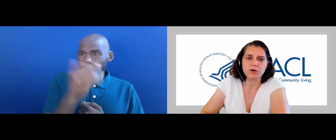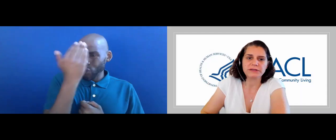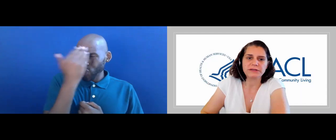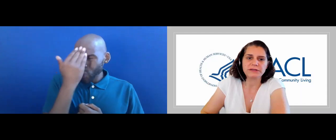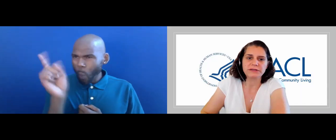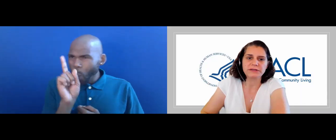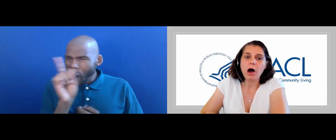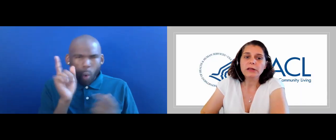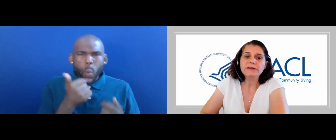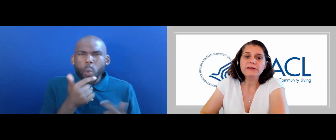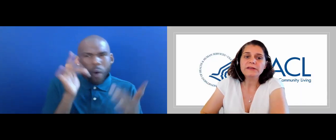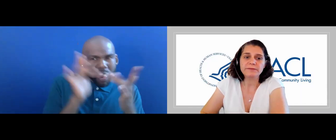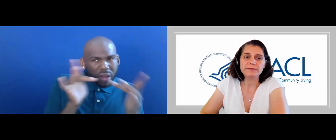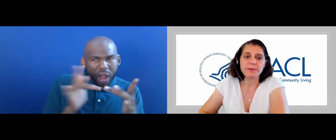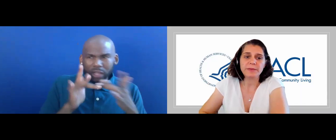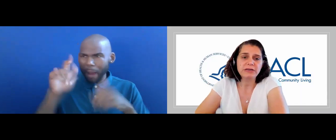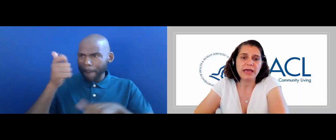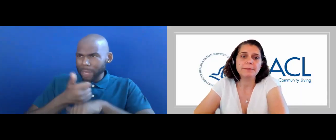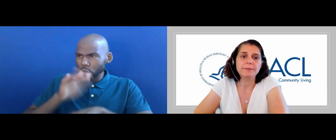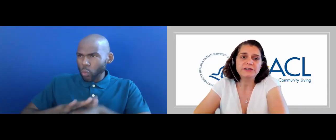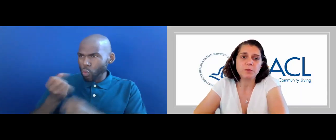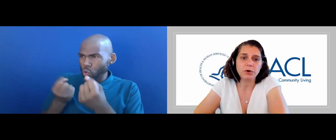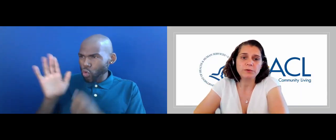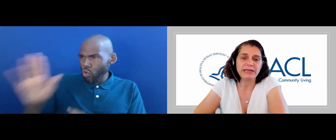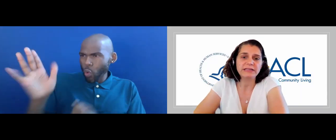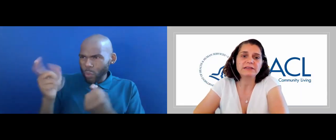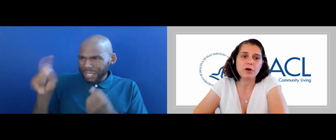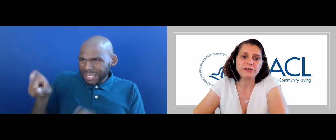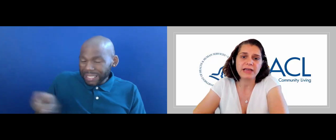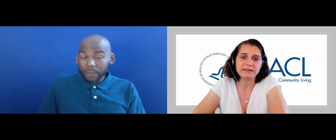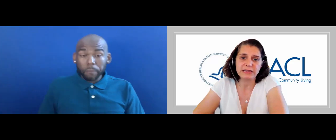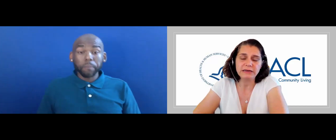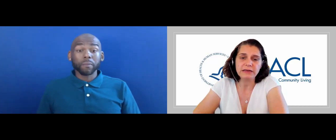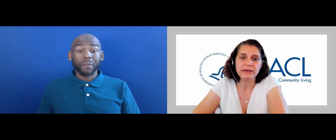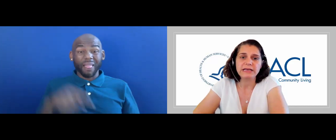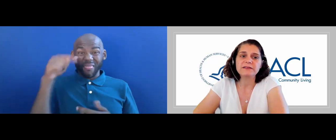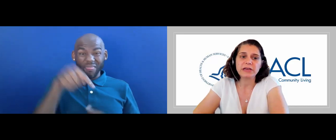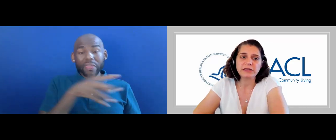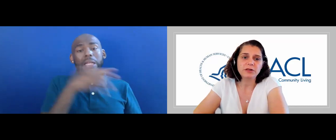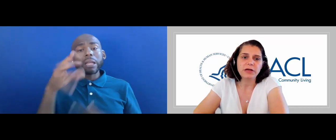ALL OF THIS INFORMATION AND MUCH MORE RELATED TO COVID-19 IS AVAILABLE ON